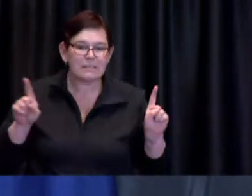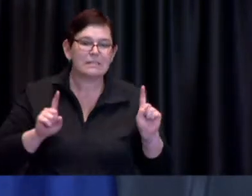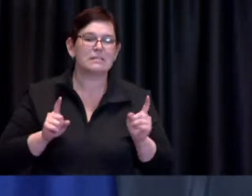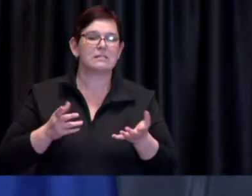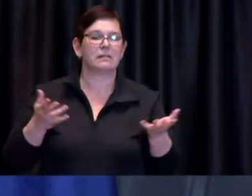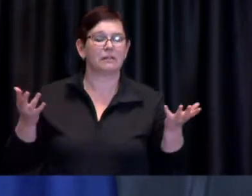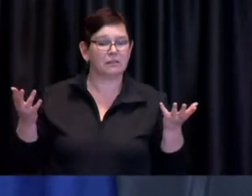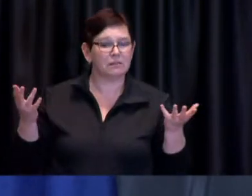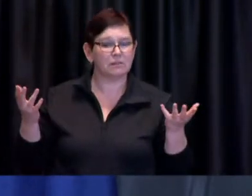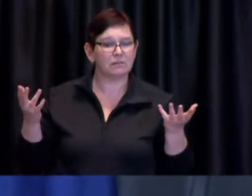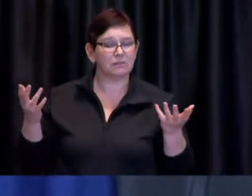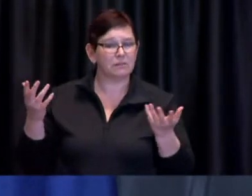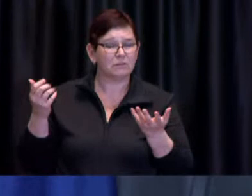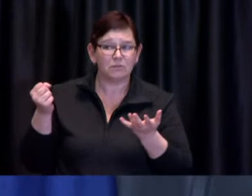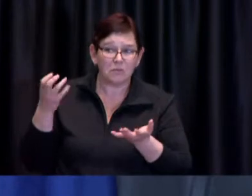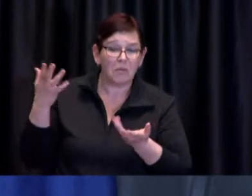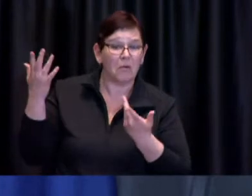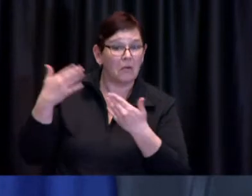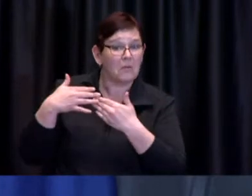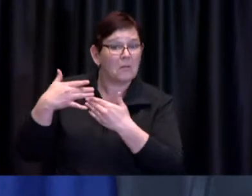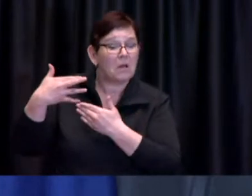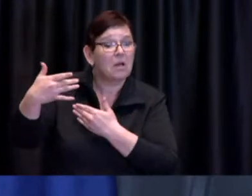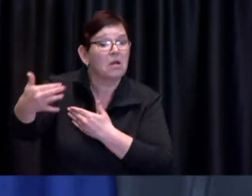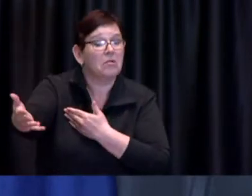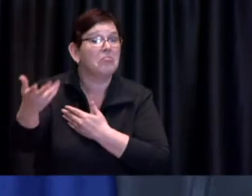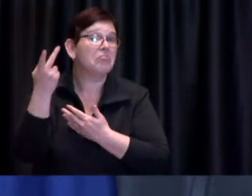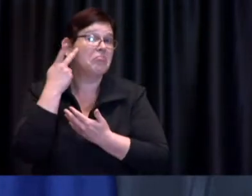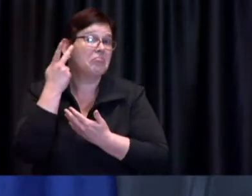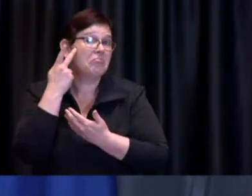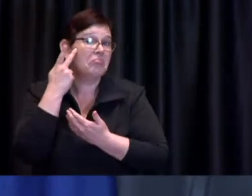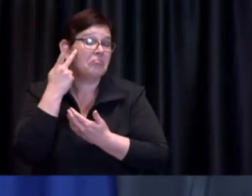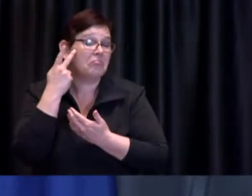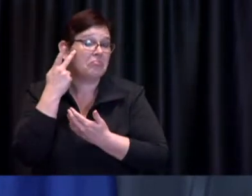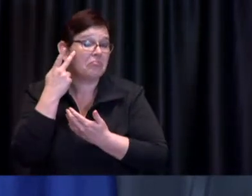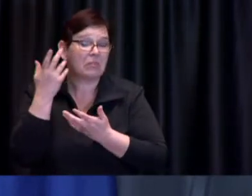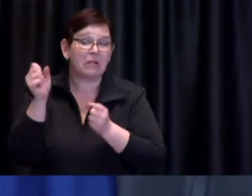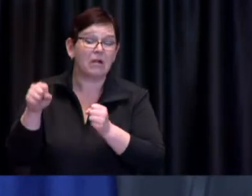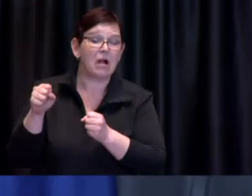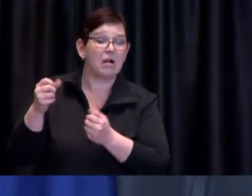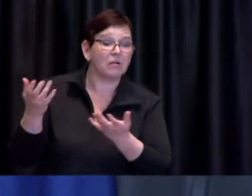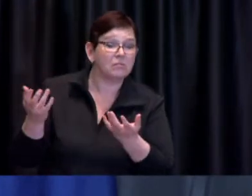going forward and and Chief Pegg or others on the line may wish to say a word about that but that